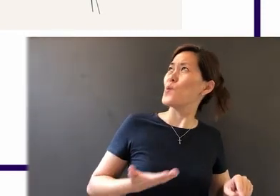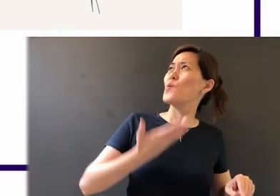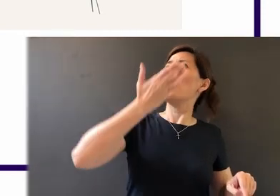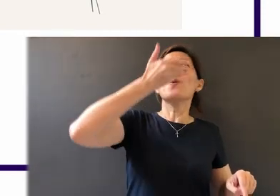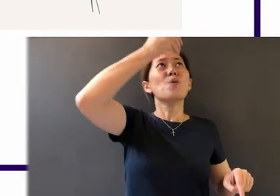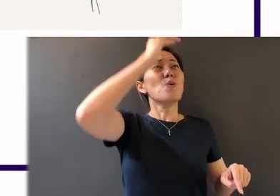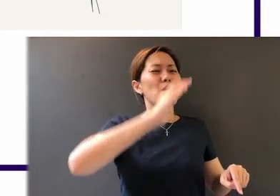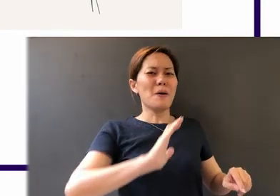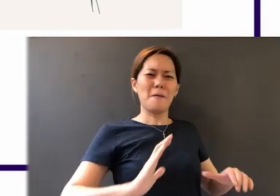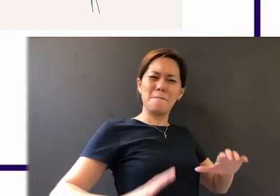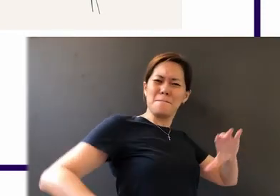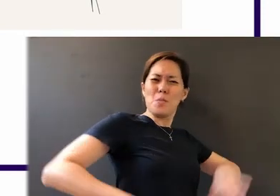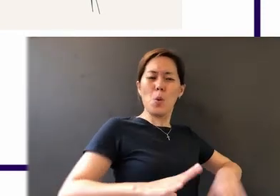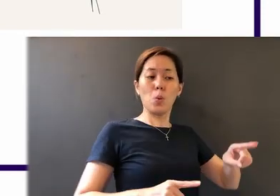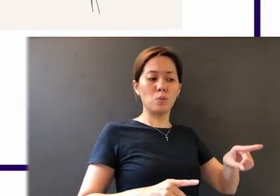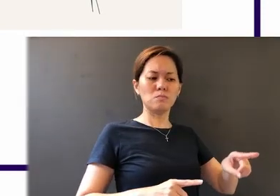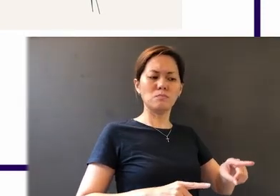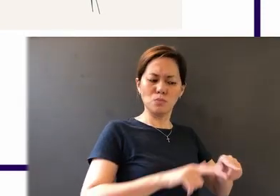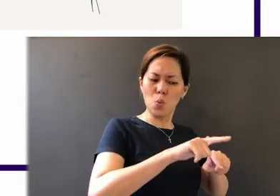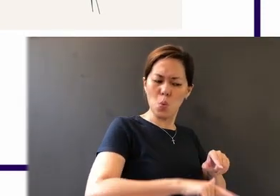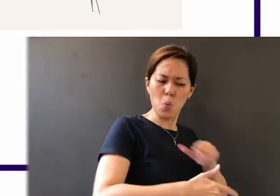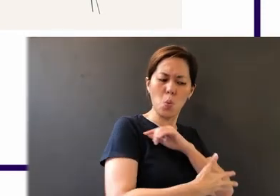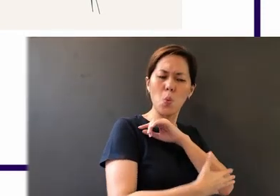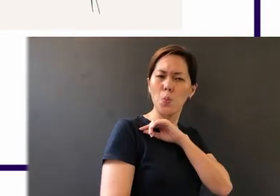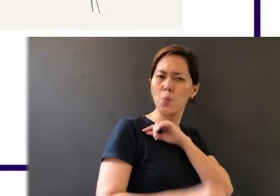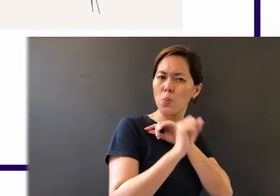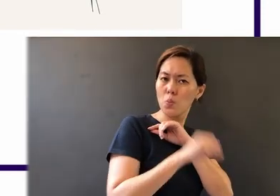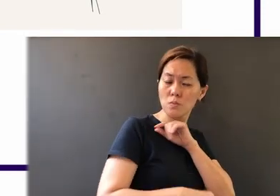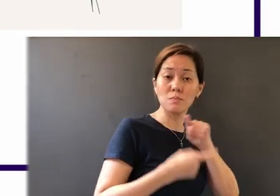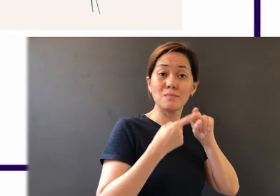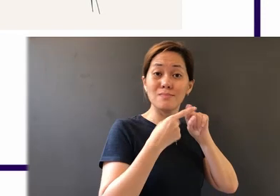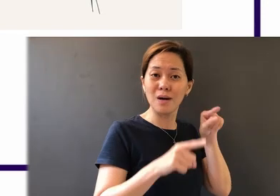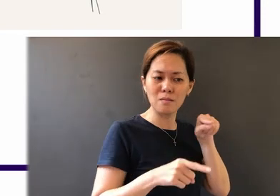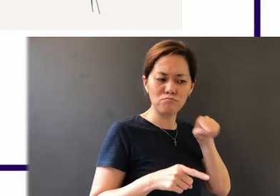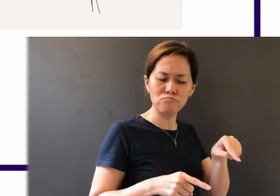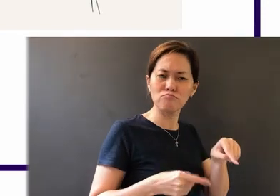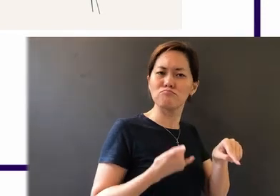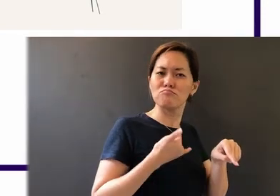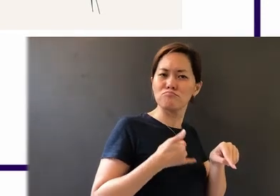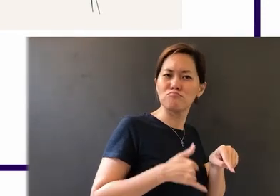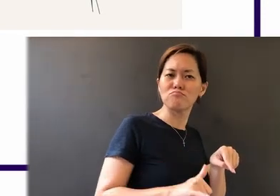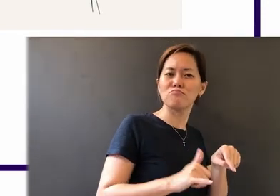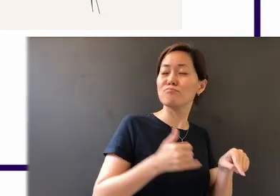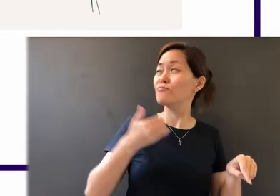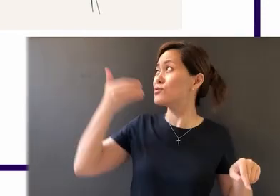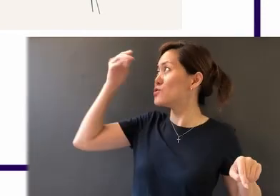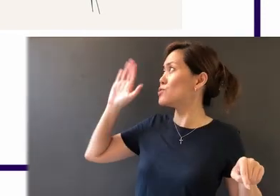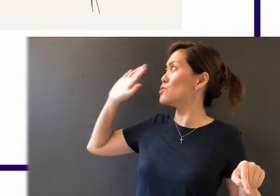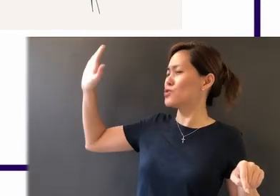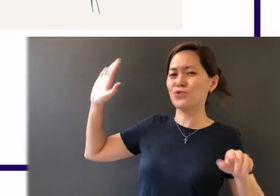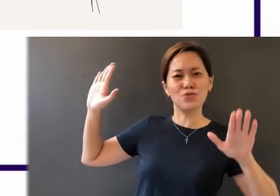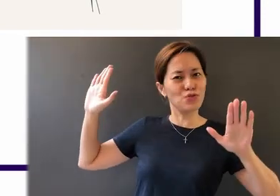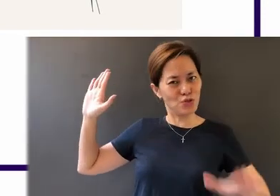because even though he is lowly and poor, he is still a child of God.